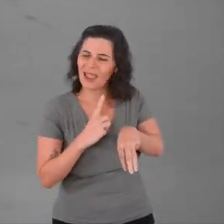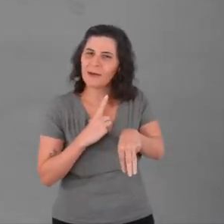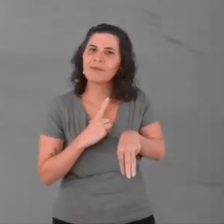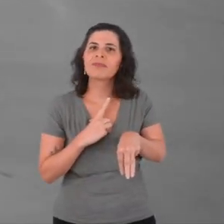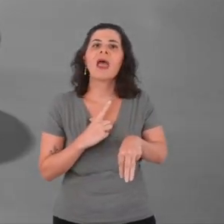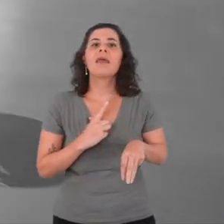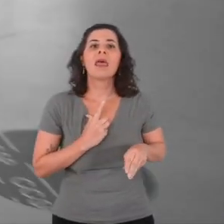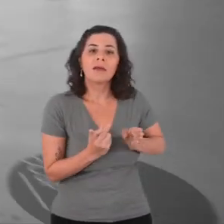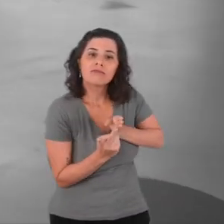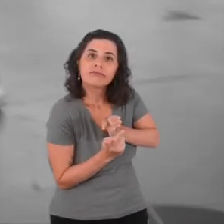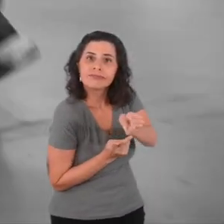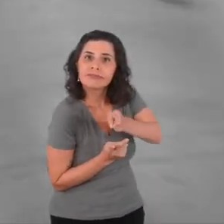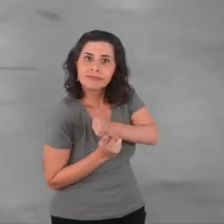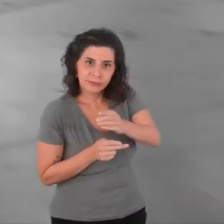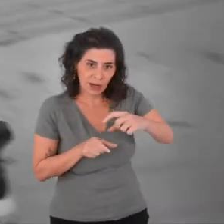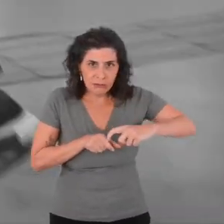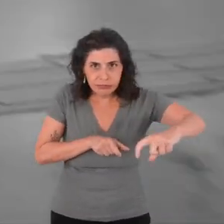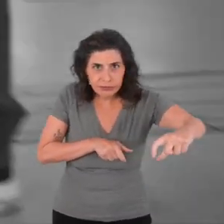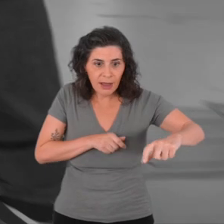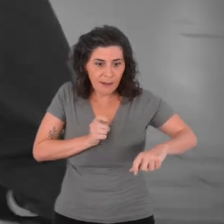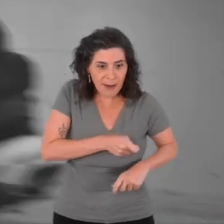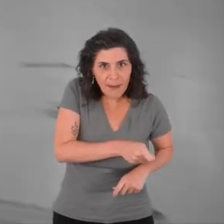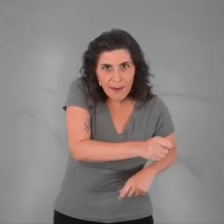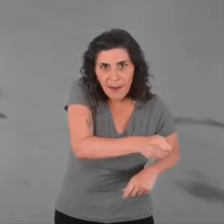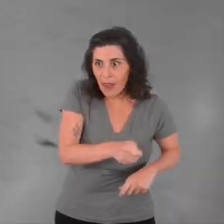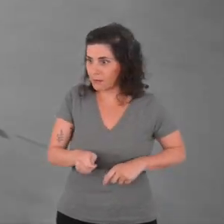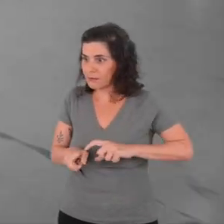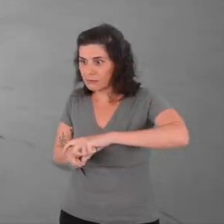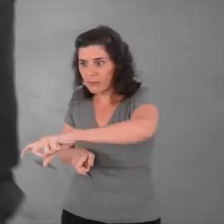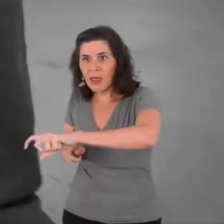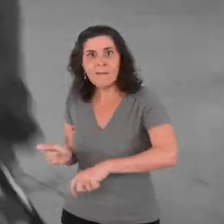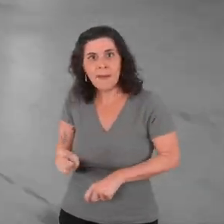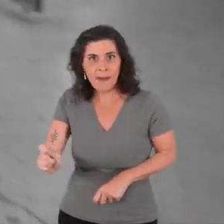there are two tactile floors, the one on the left side and on the right side.